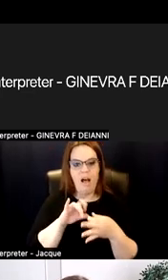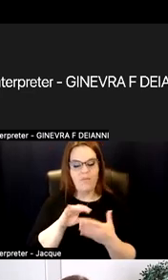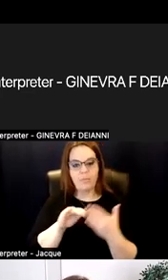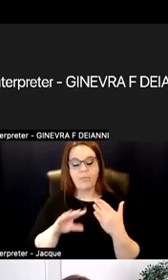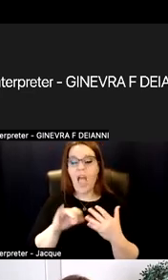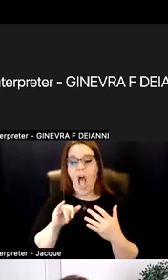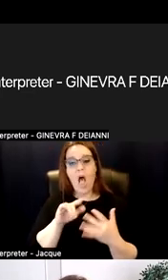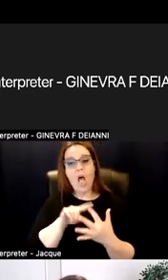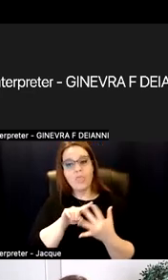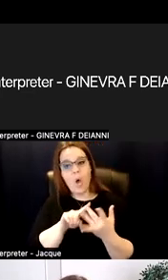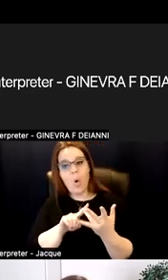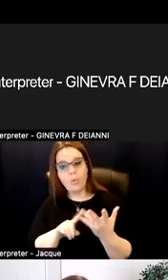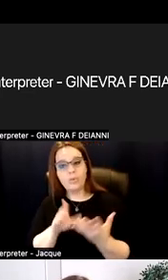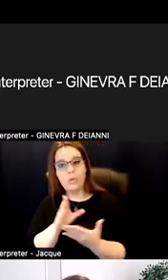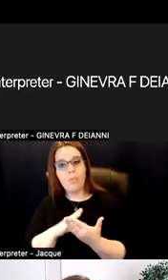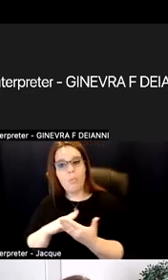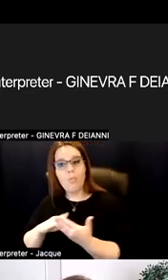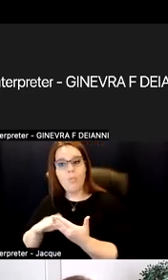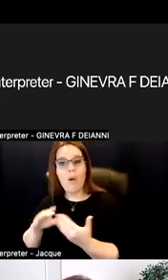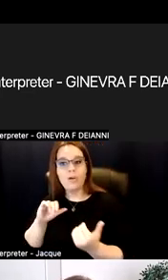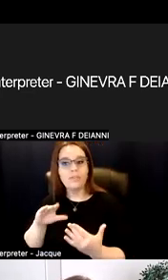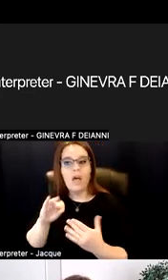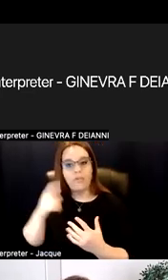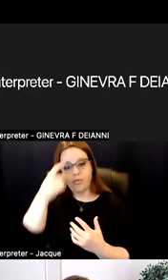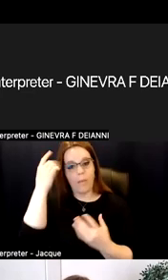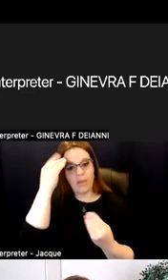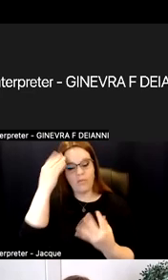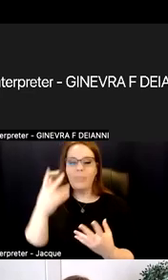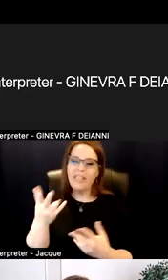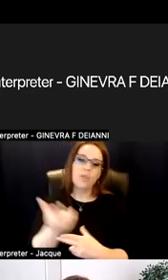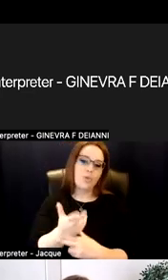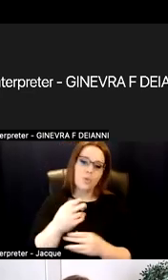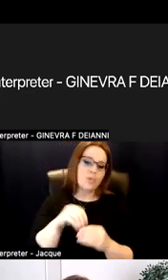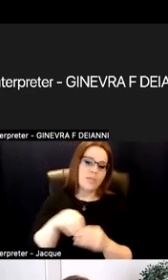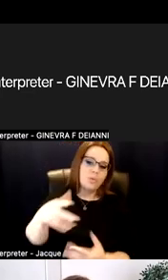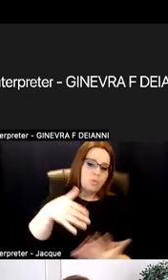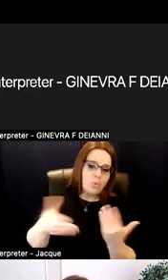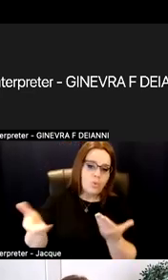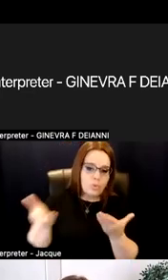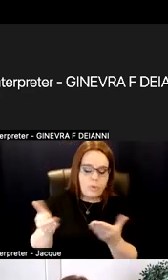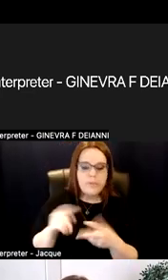in a very general fashion is used across social services, as well as any sorts of learning environments